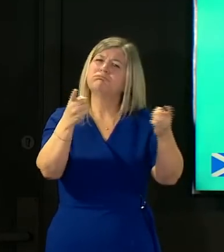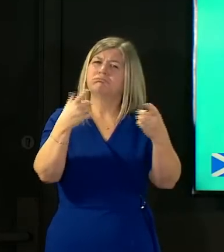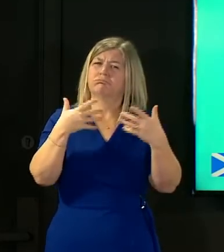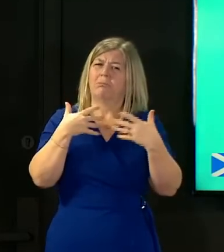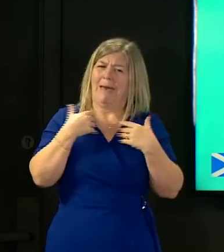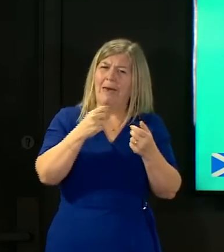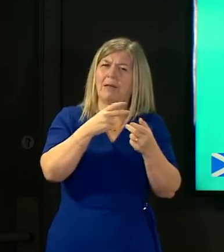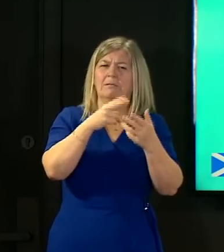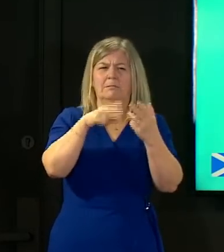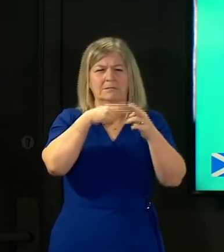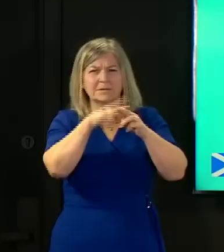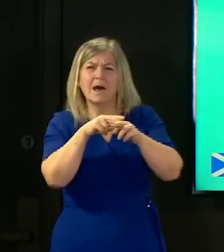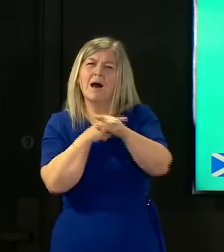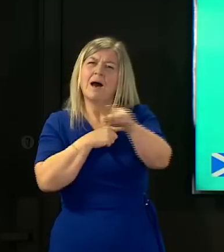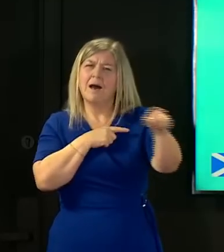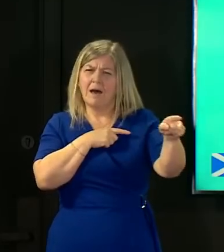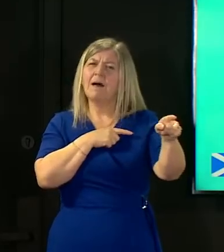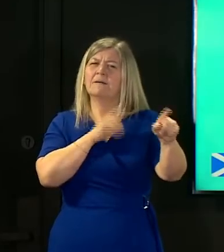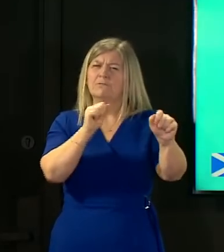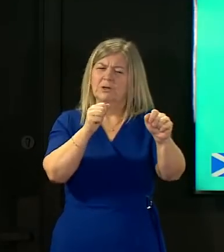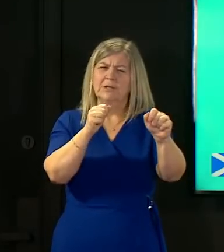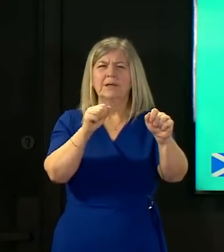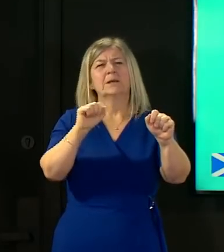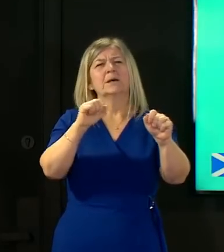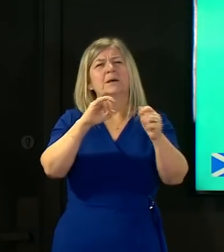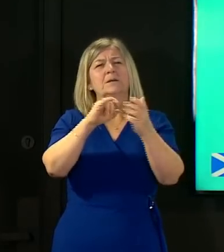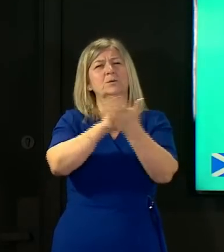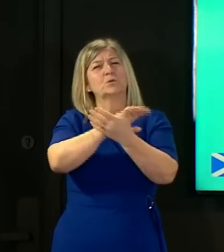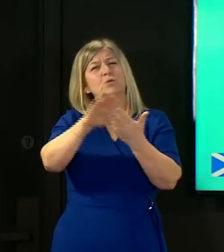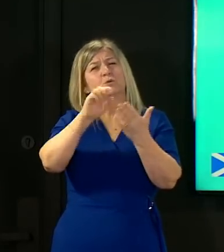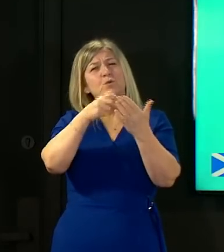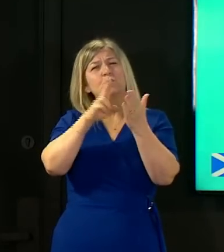under the excellent leadership of director of public health susan webb who took immediate